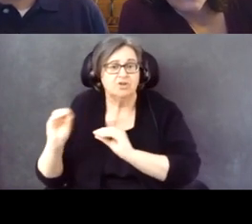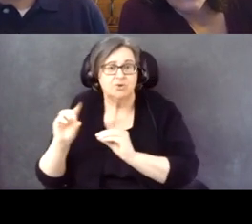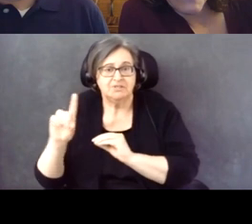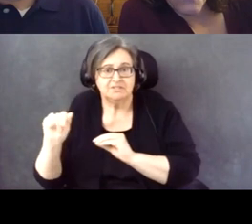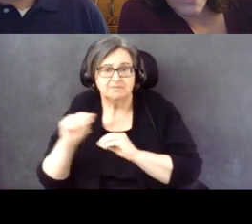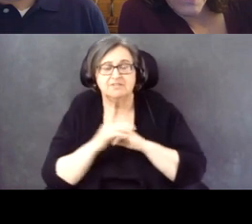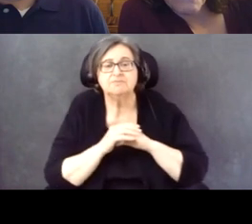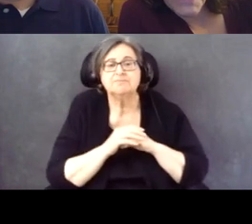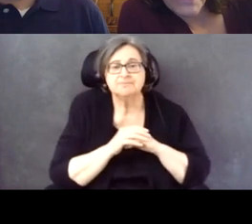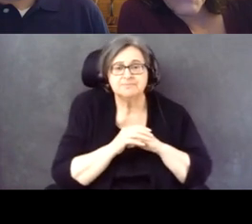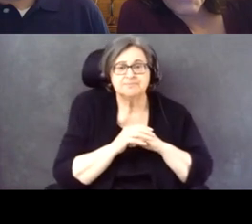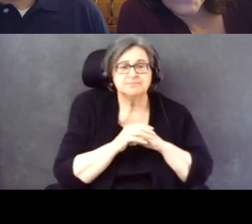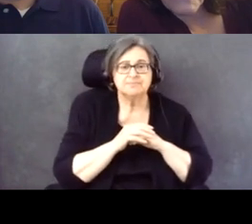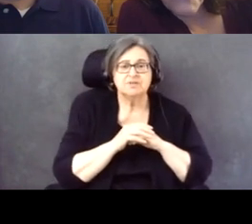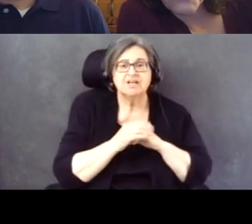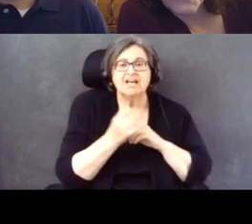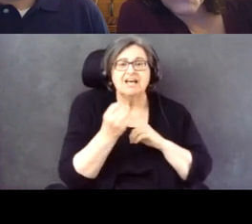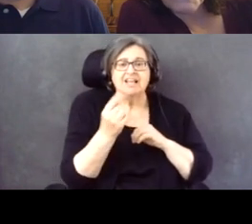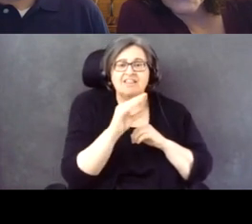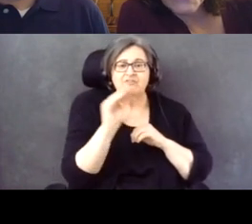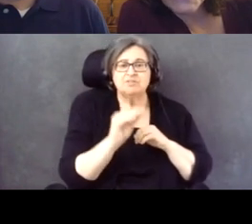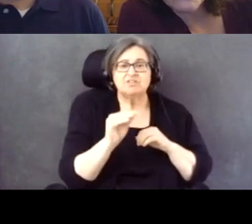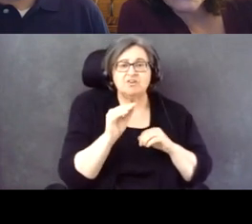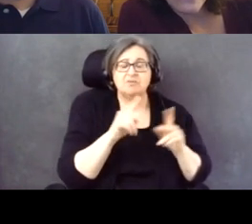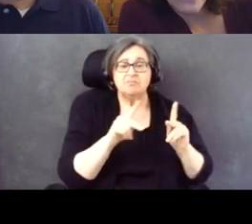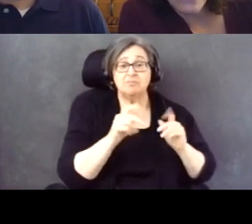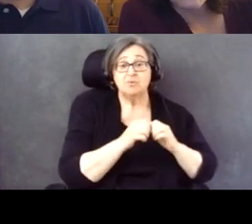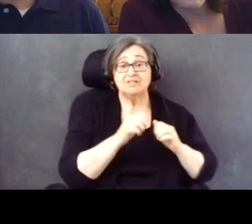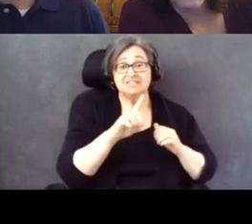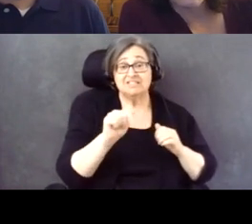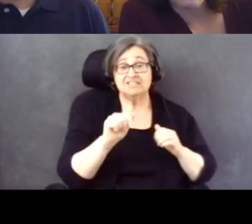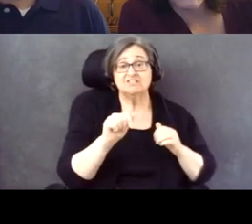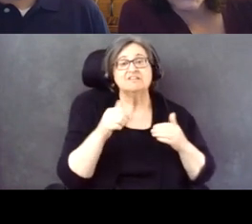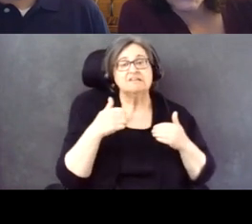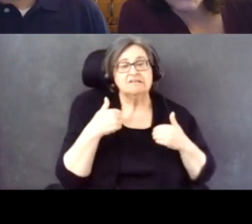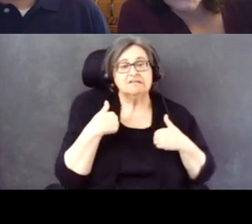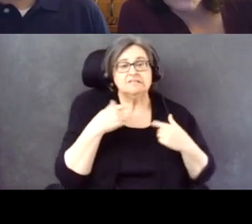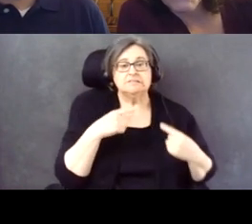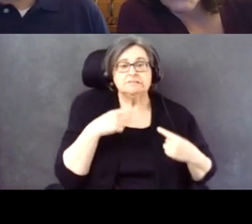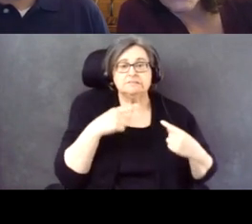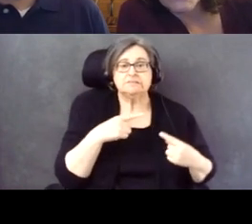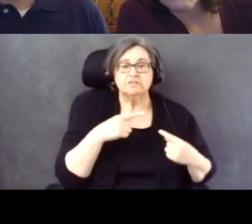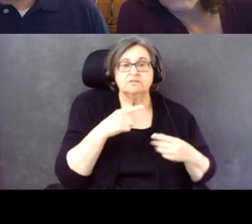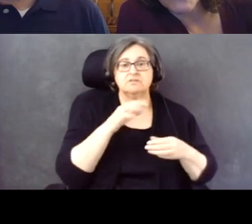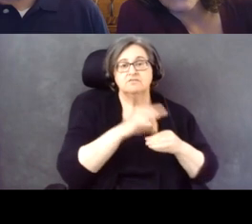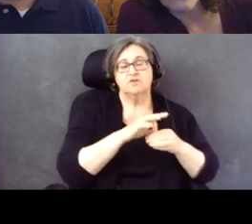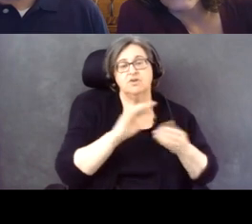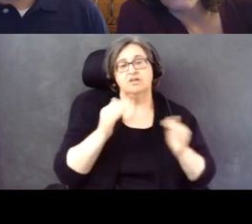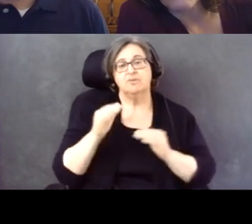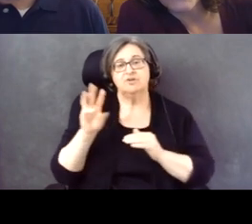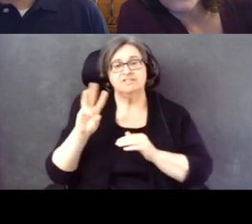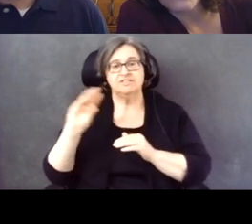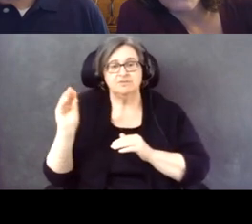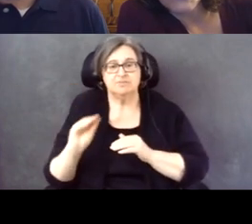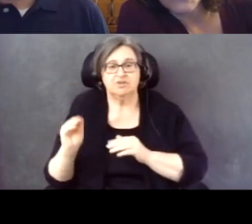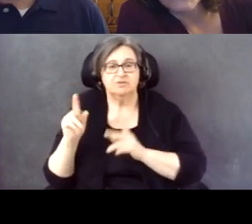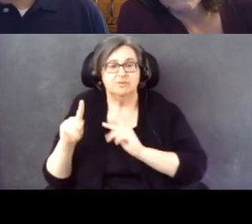So 11% of voters with disabilities had difficulty voting compared to 6% of voters without disabilities.